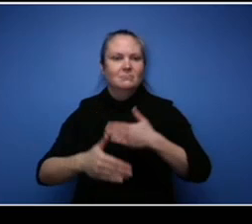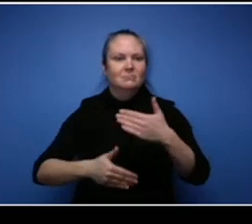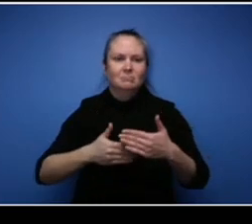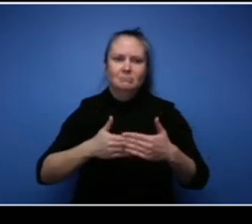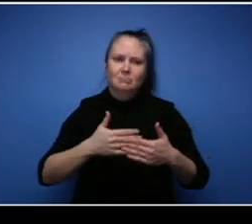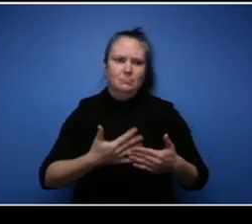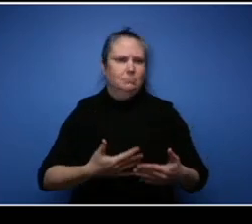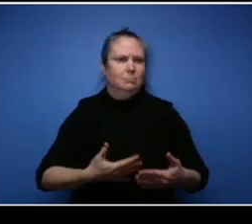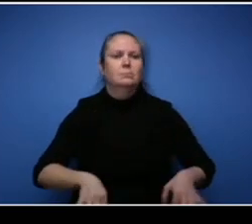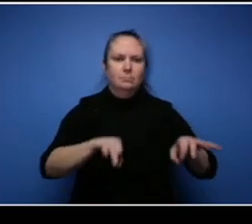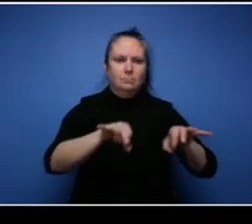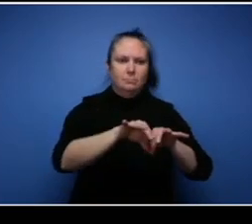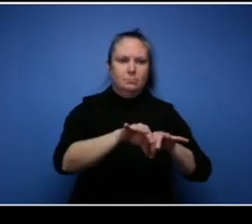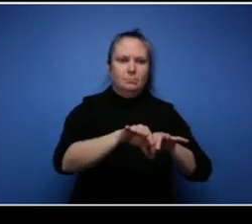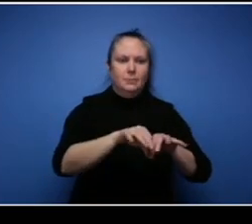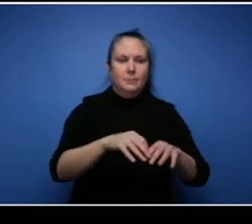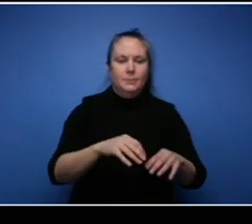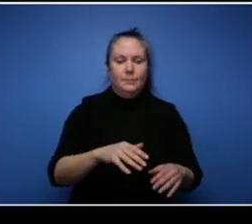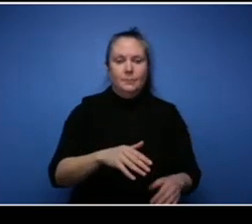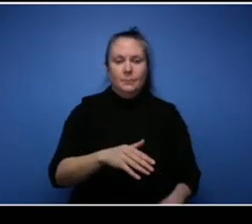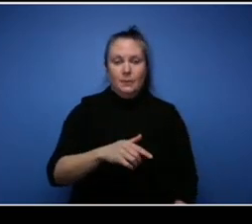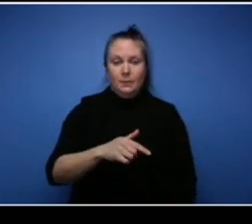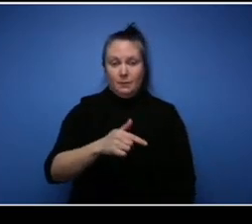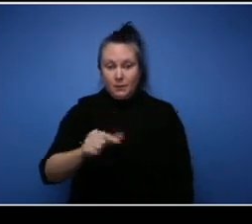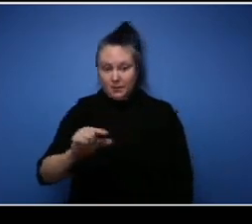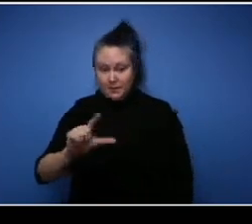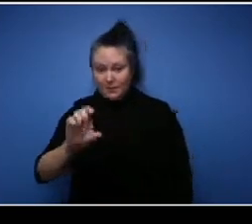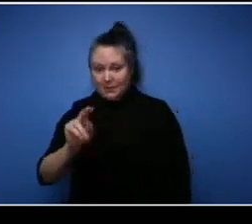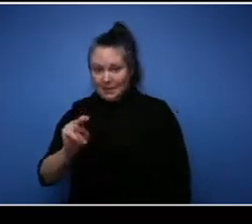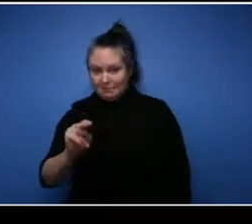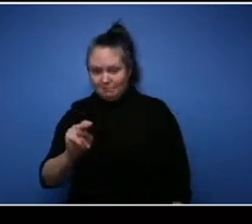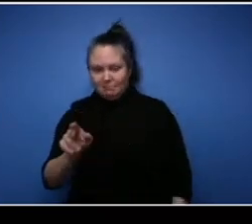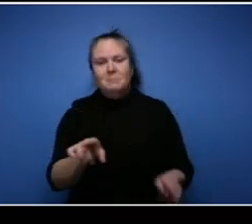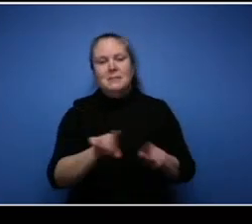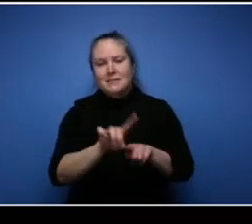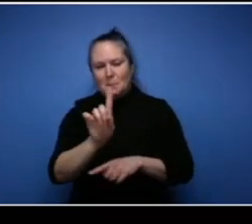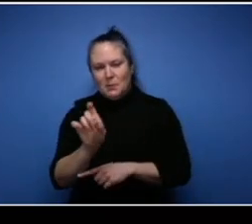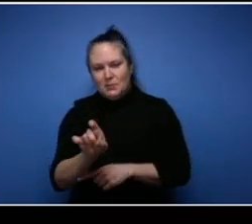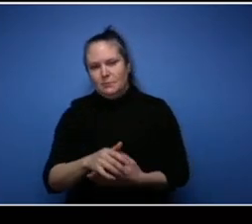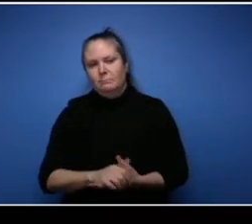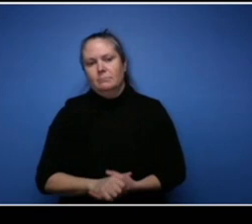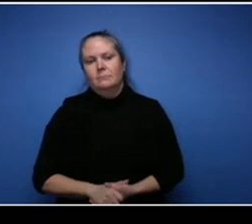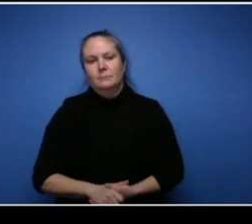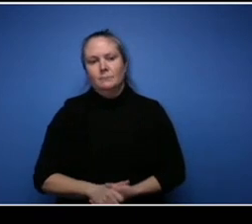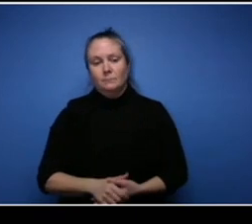question for you, have you ever had an instance where you had to deal with racism as as an